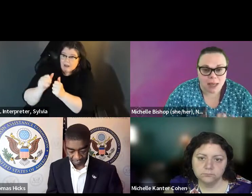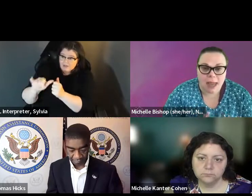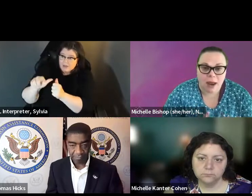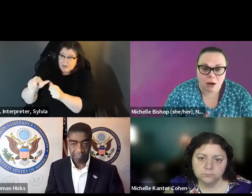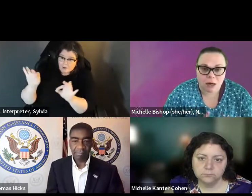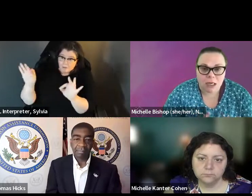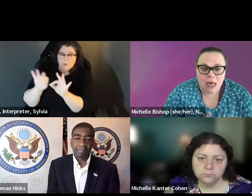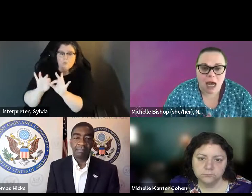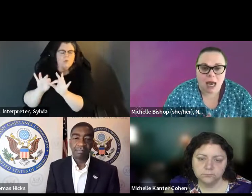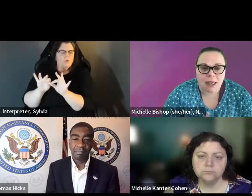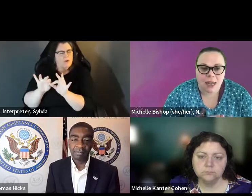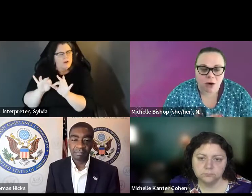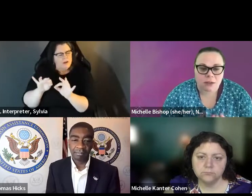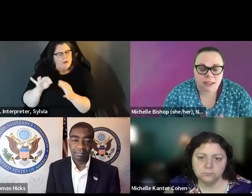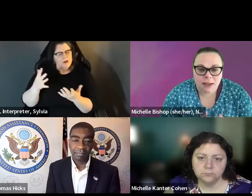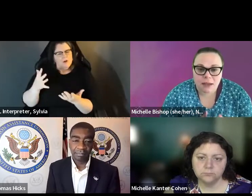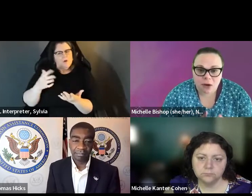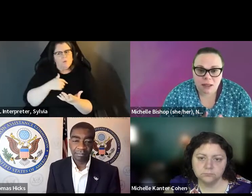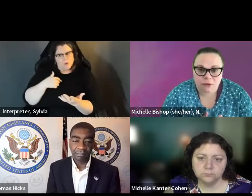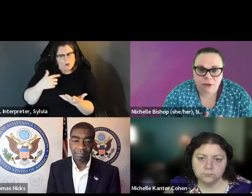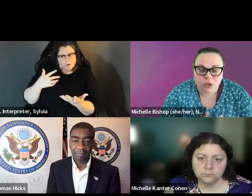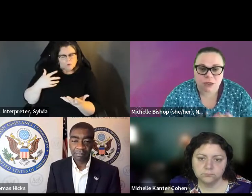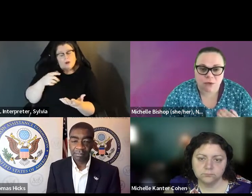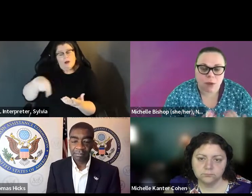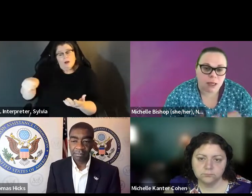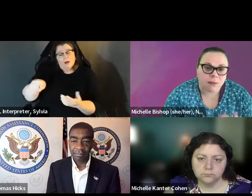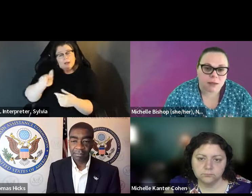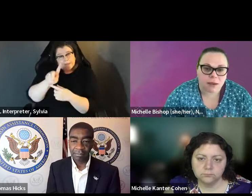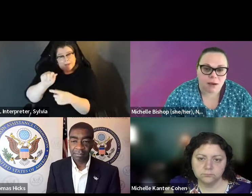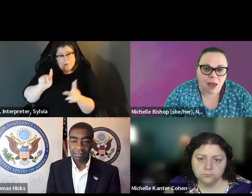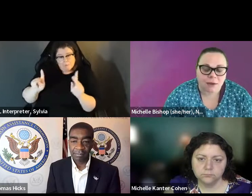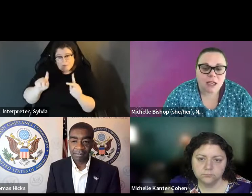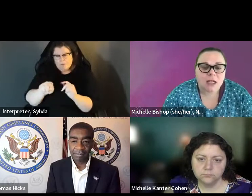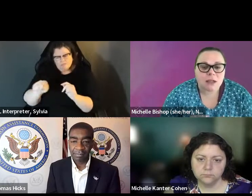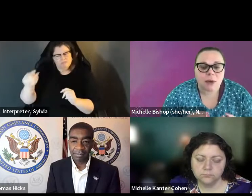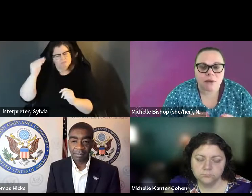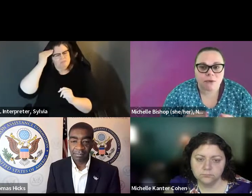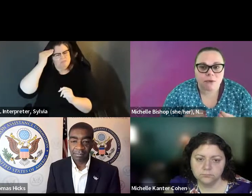So I think we have data that says that people with disabilities know how important elections are. paying close attention to the result. We have data that says people with disabilities know how important elections And they care, and they understand that they're elected.